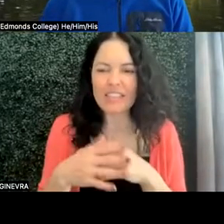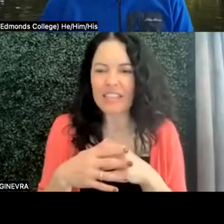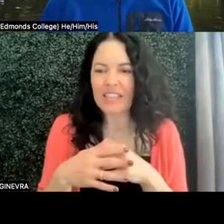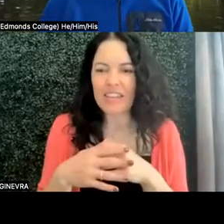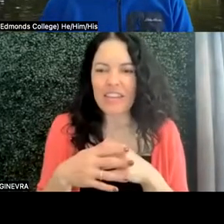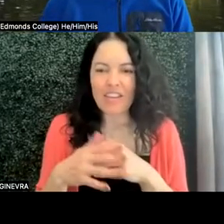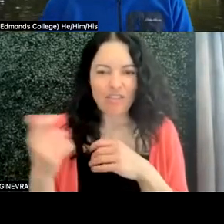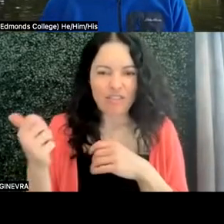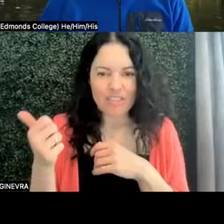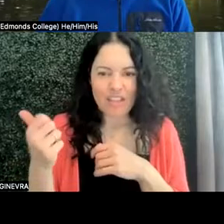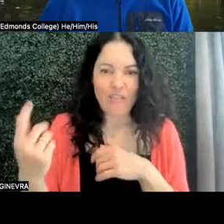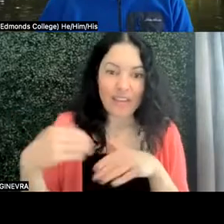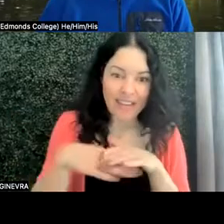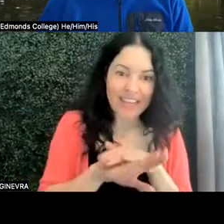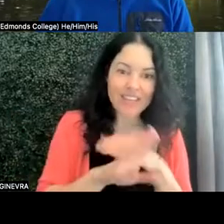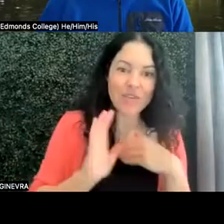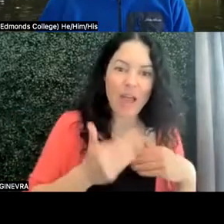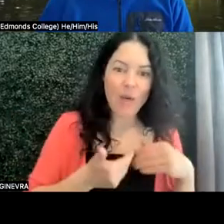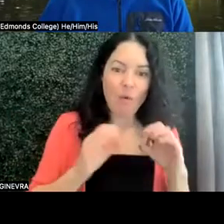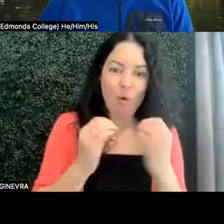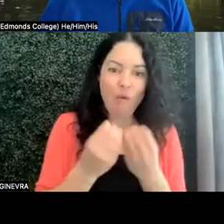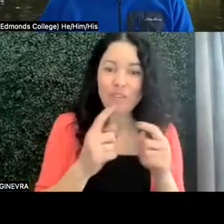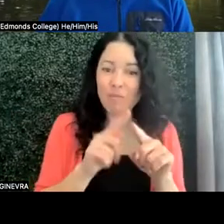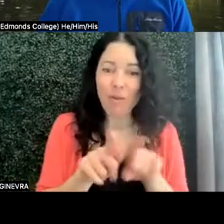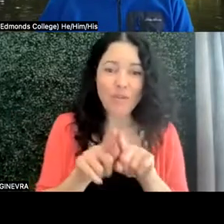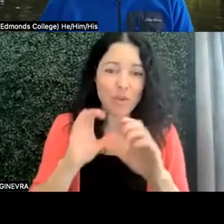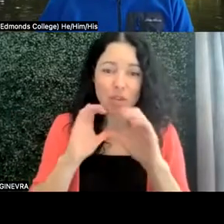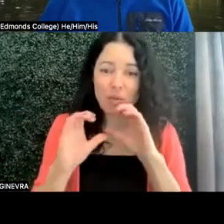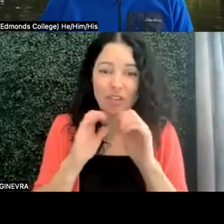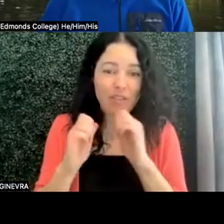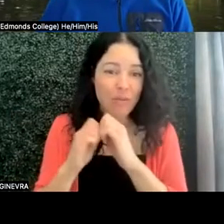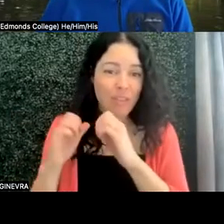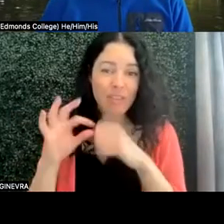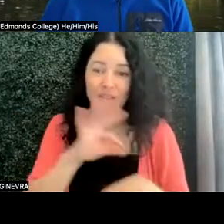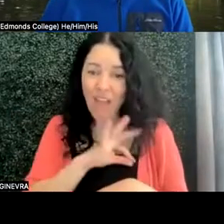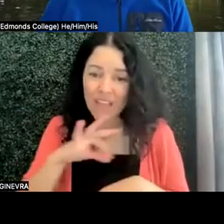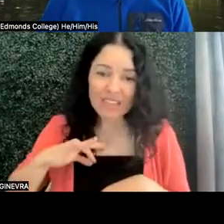but to those faculty and instructors that she was working with.